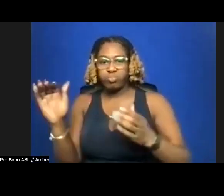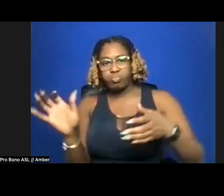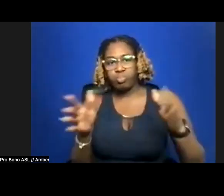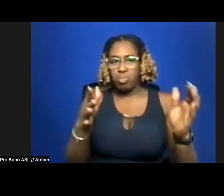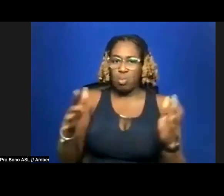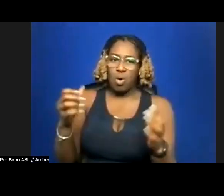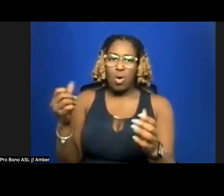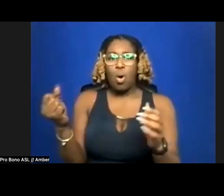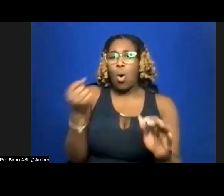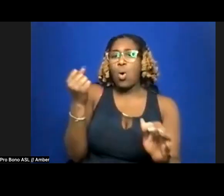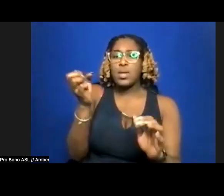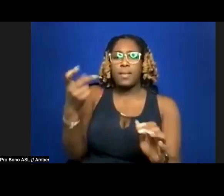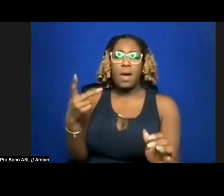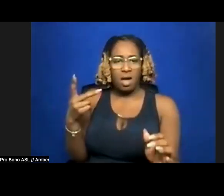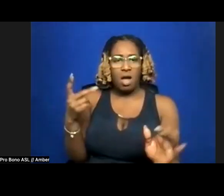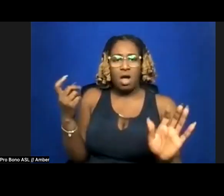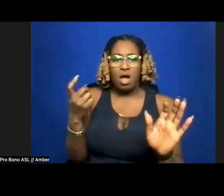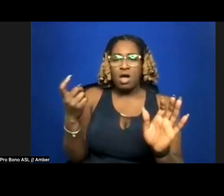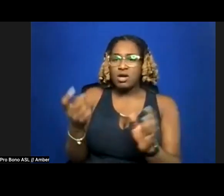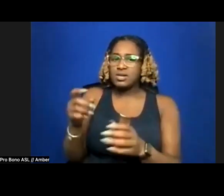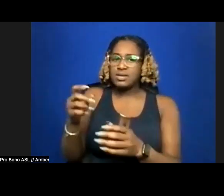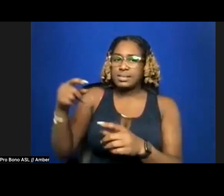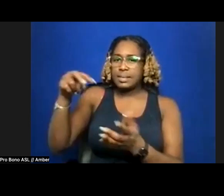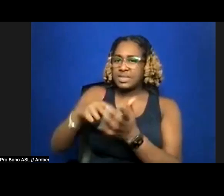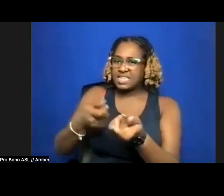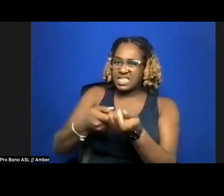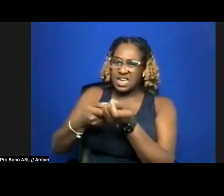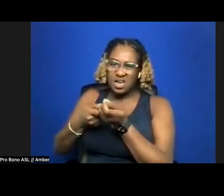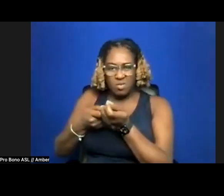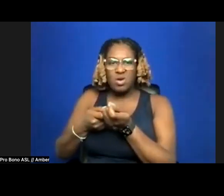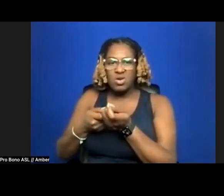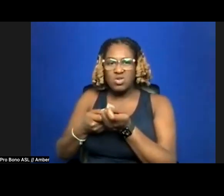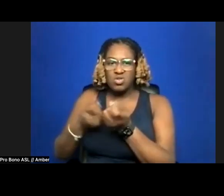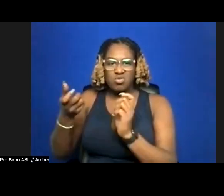a harness meant to tether me to the rash-mashed belly of the world